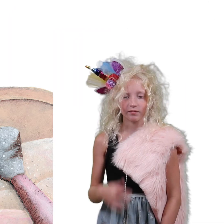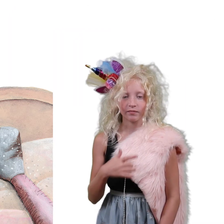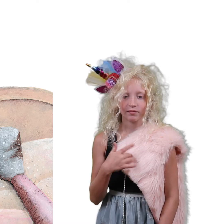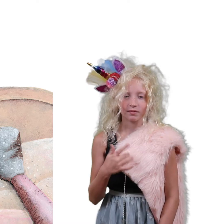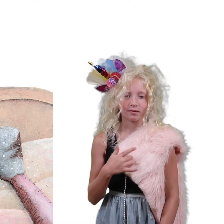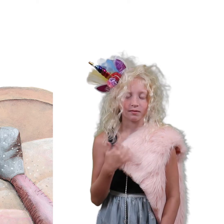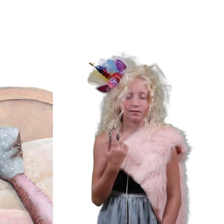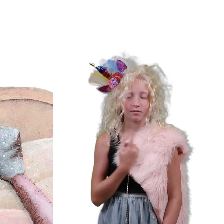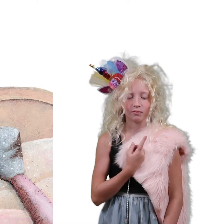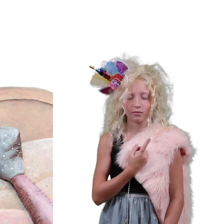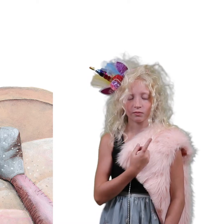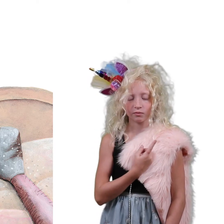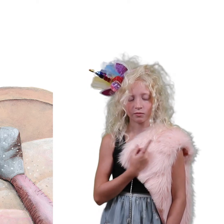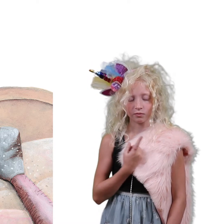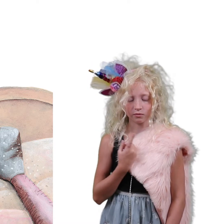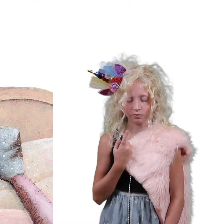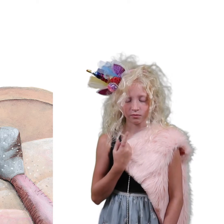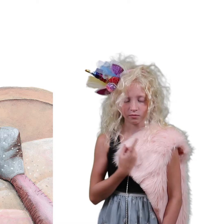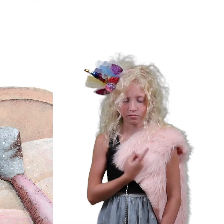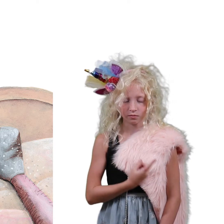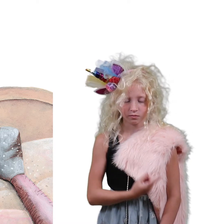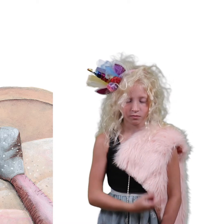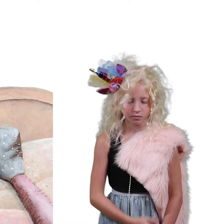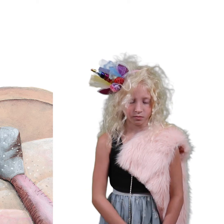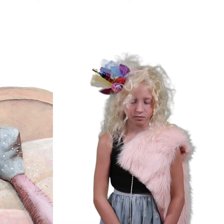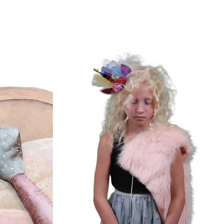…but all I feel is lonely.”